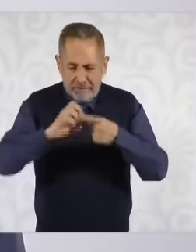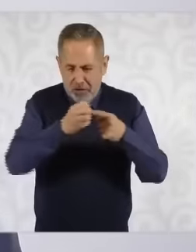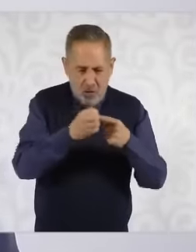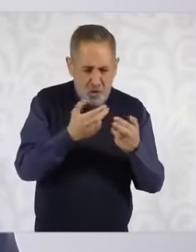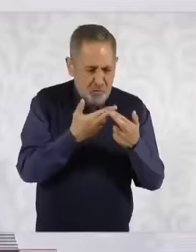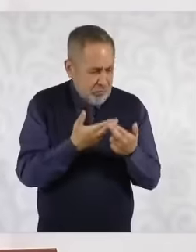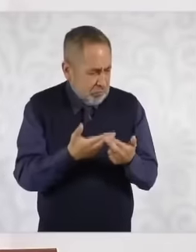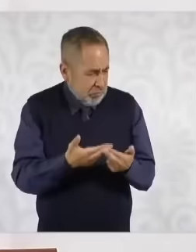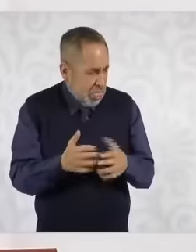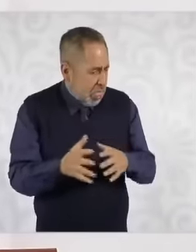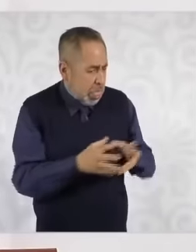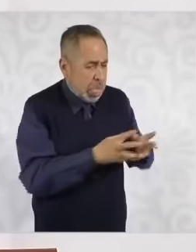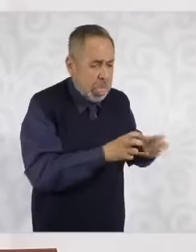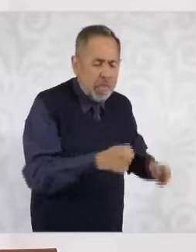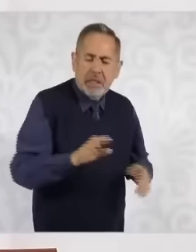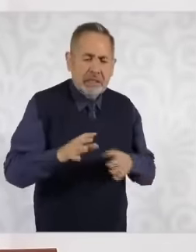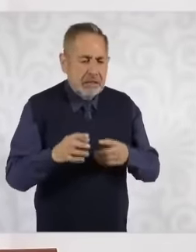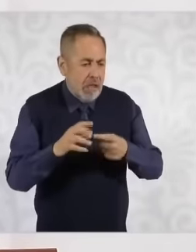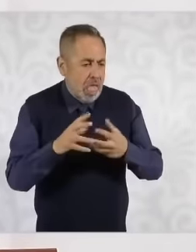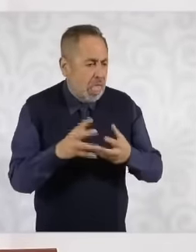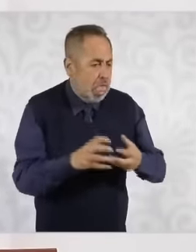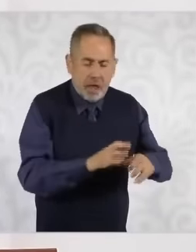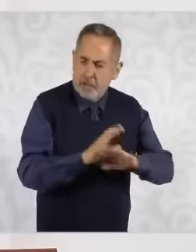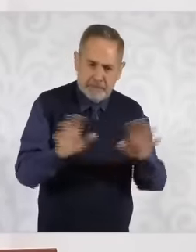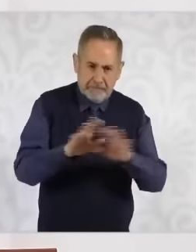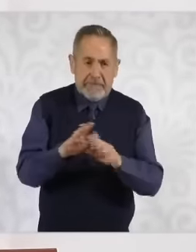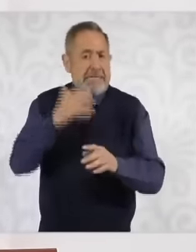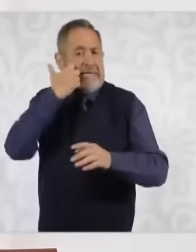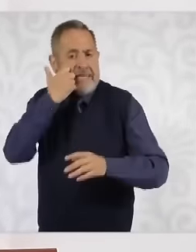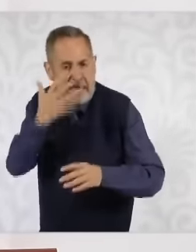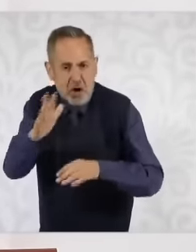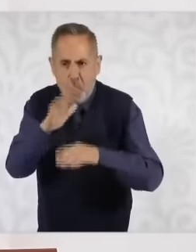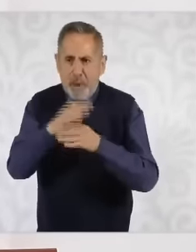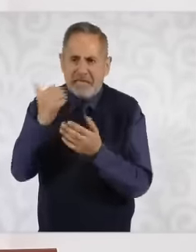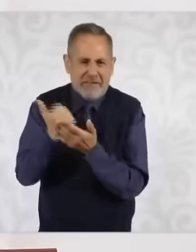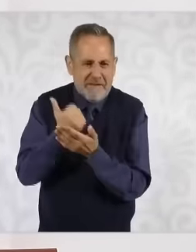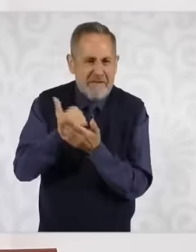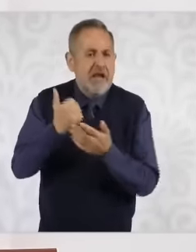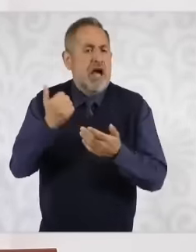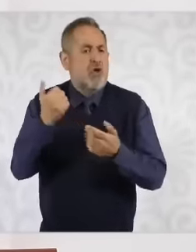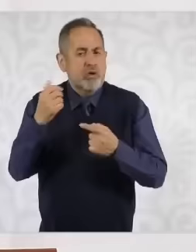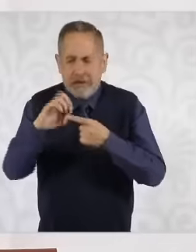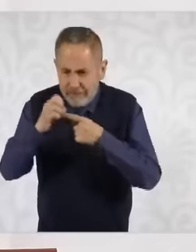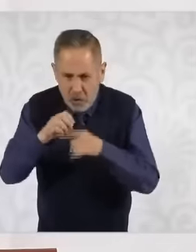year. If we want to be self-sufficient in beans and greatly increase rice production, we have